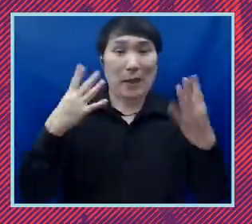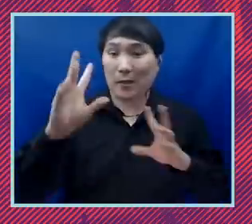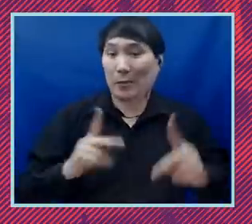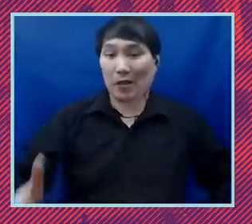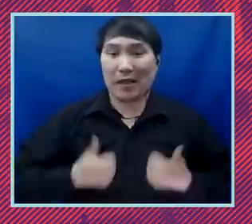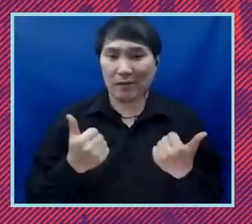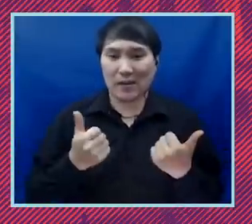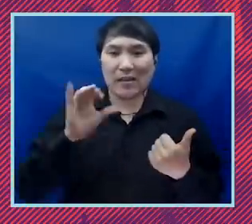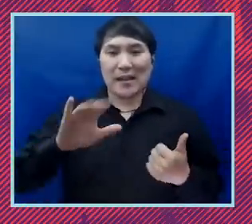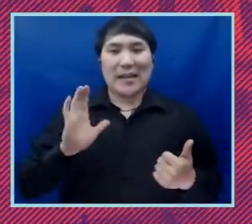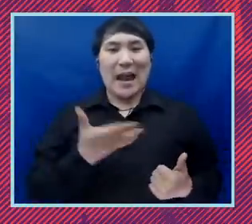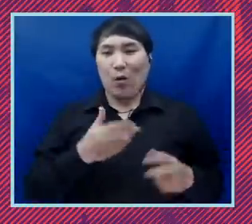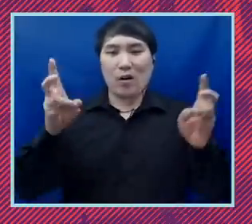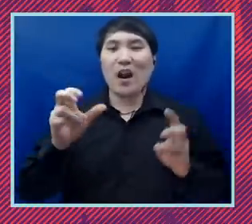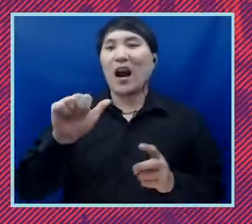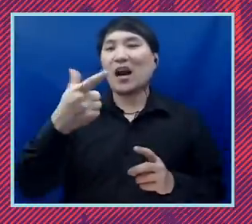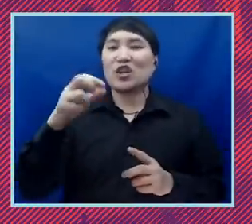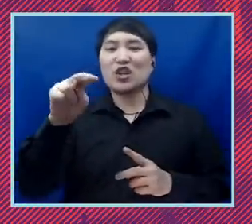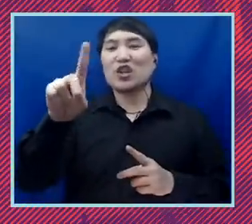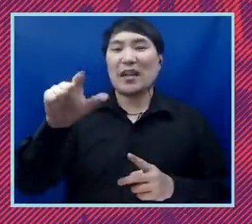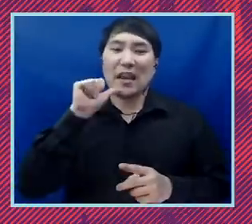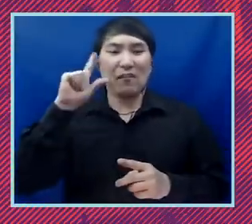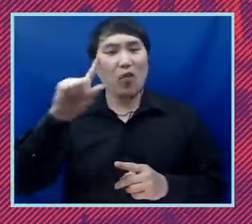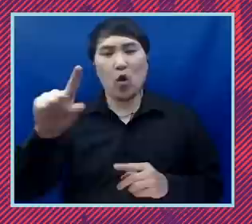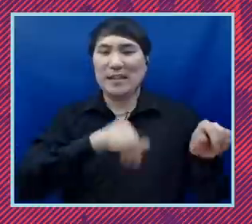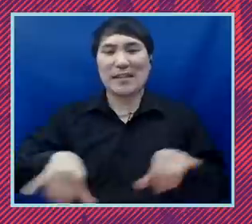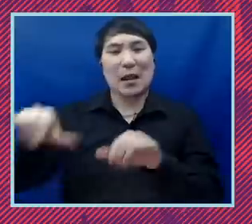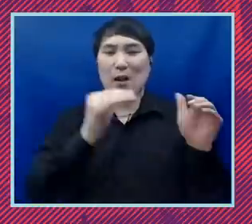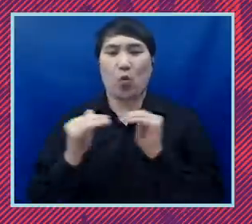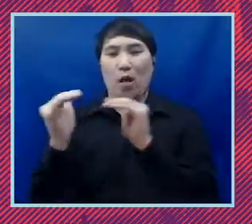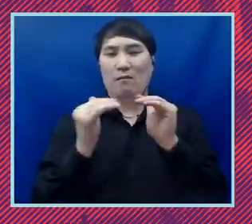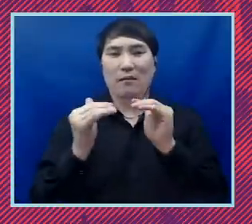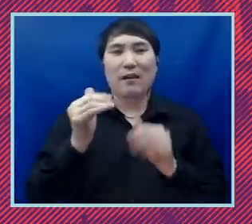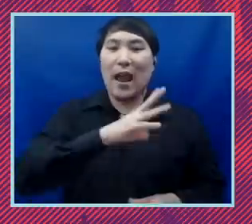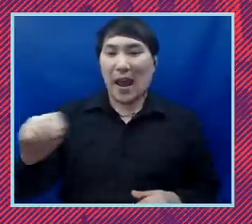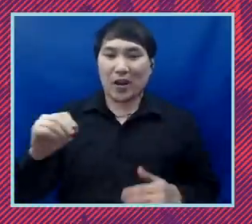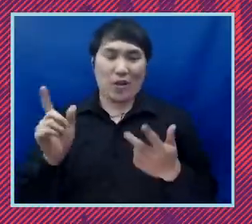agenda for systemic equality. And then third, I want to cover about how you all can help and how